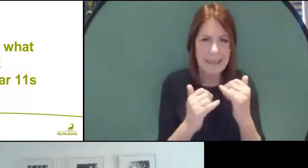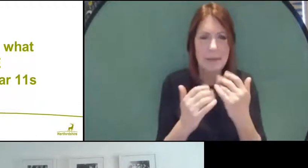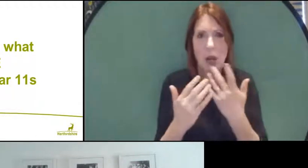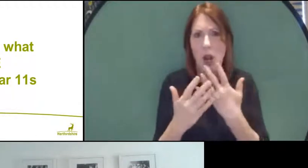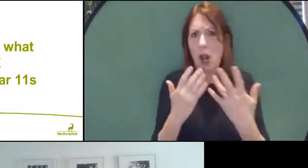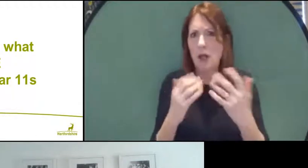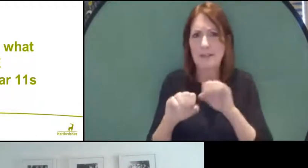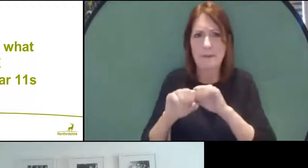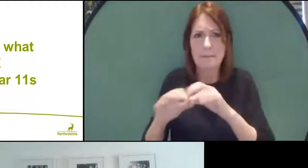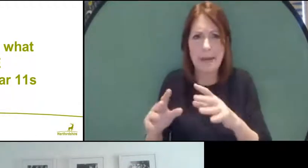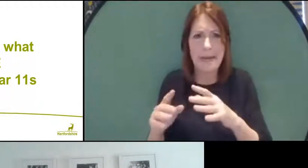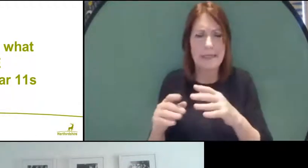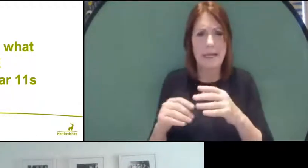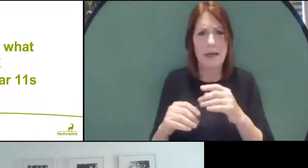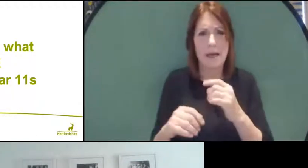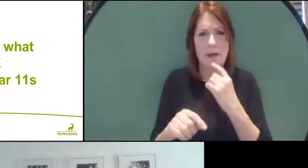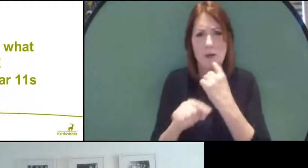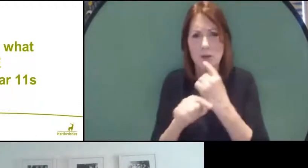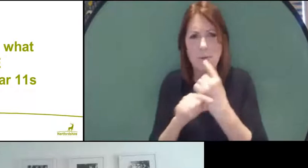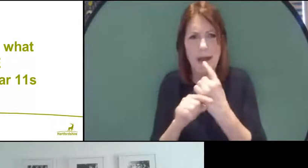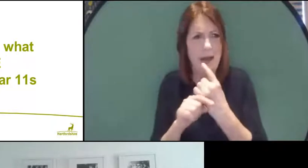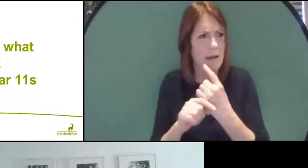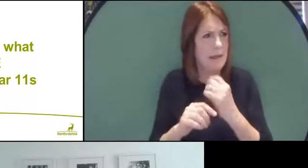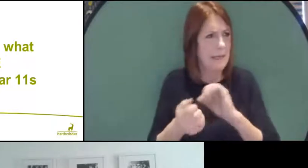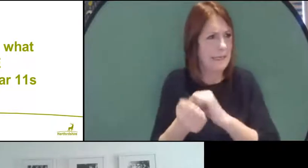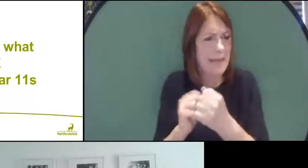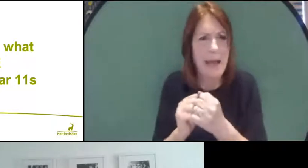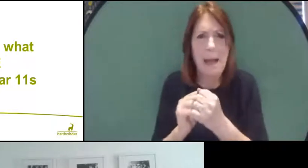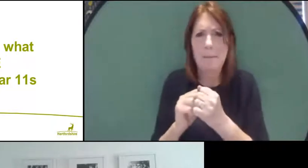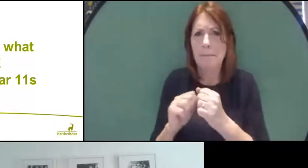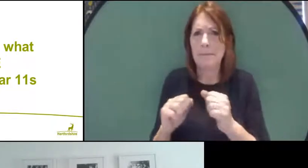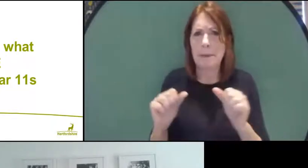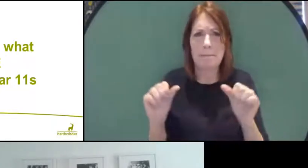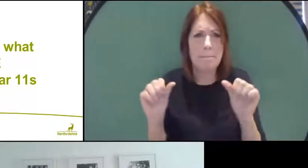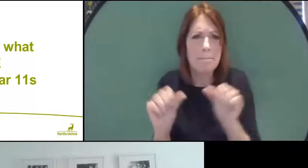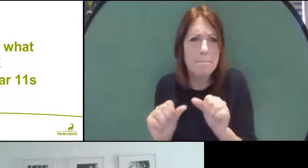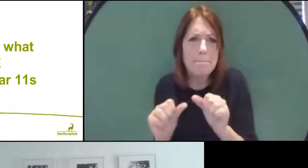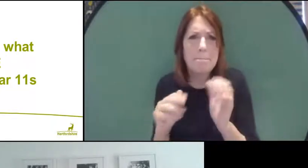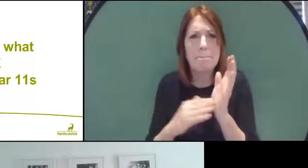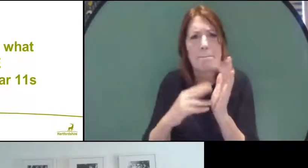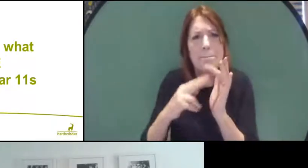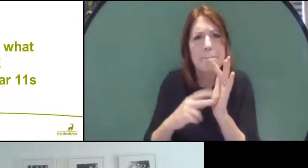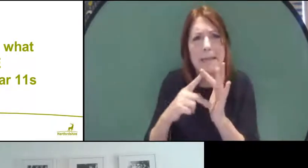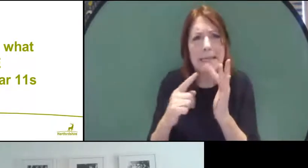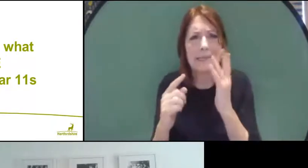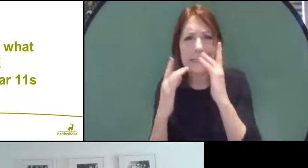this idea of the exams and the mini tests that are proposing, and we don't know whether those will go